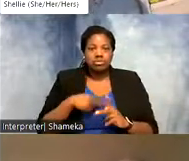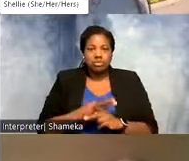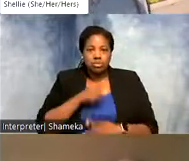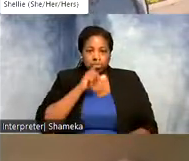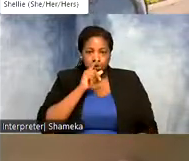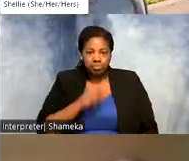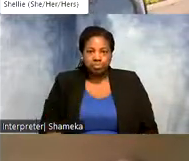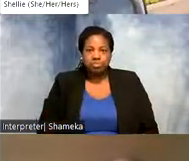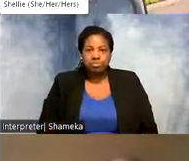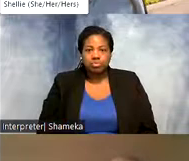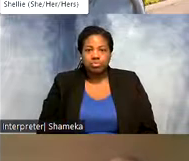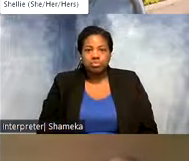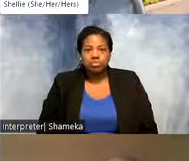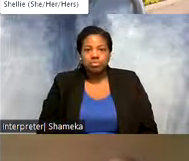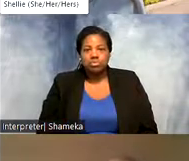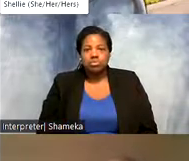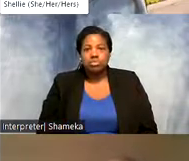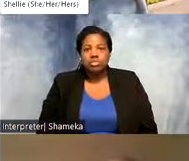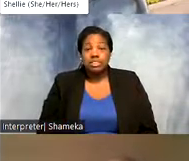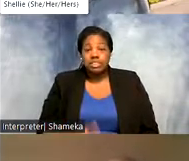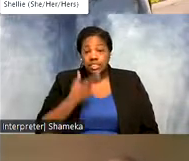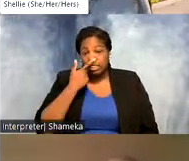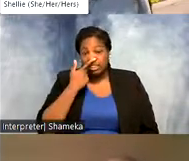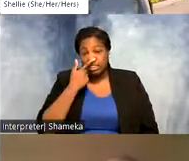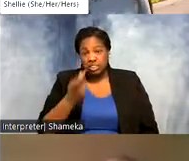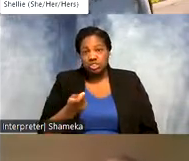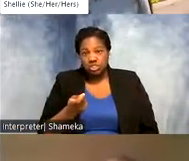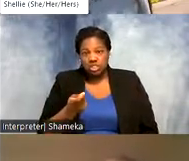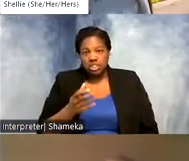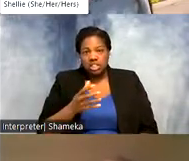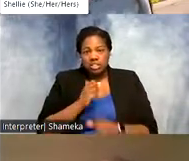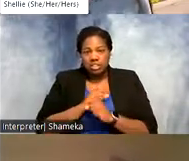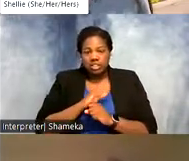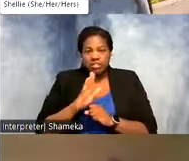Allie: yeah you know it's really interesting they they both receive their tags up in the Arctic where